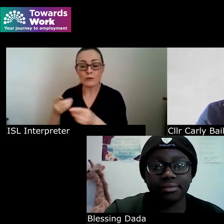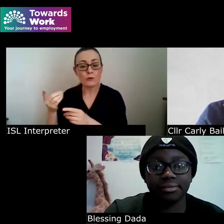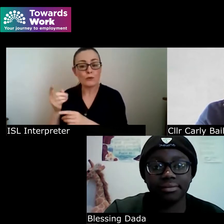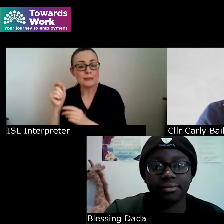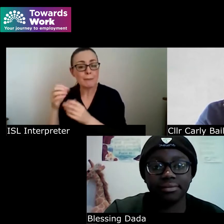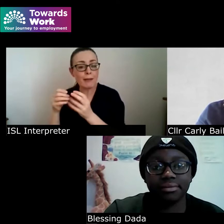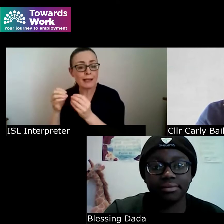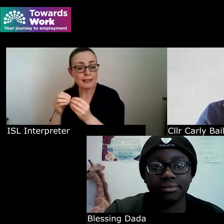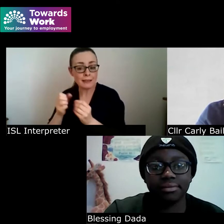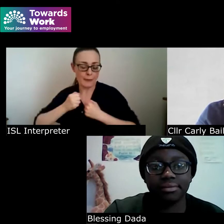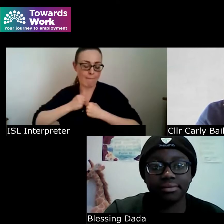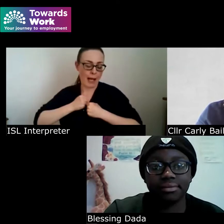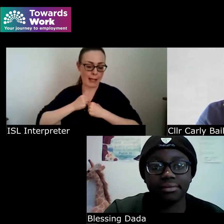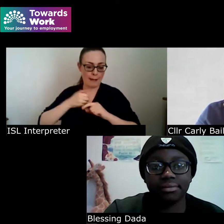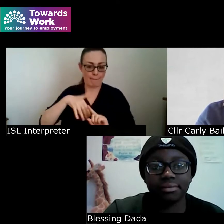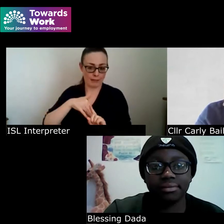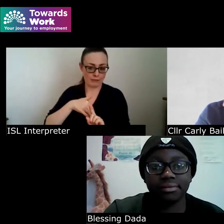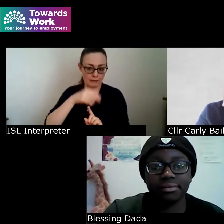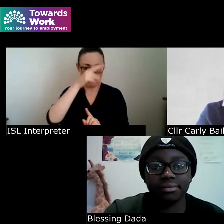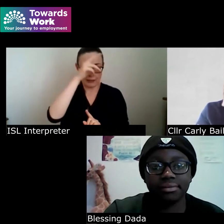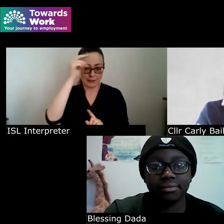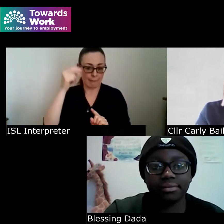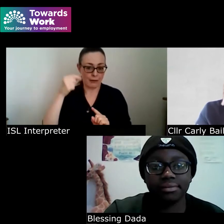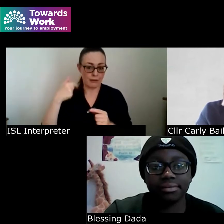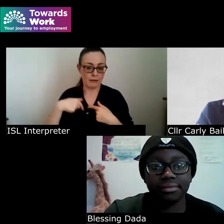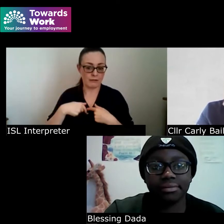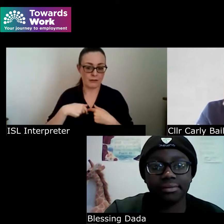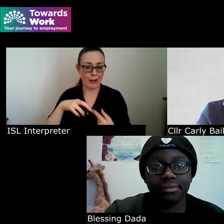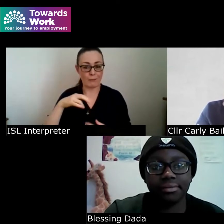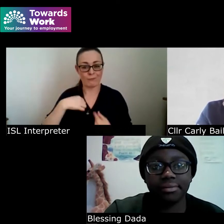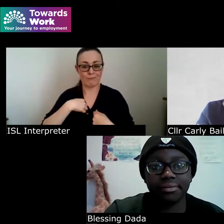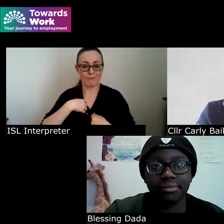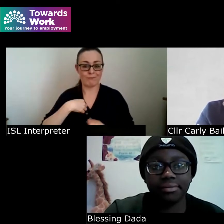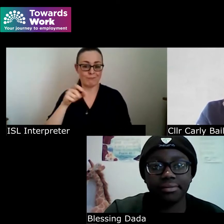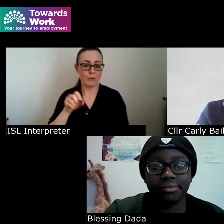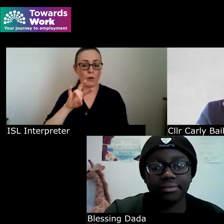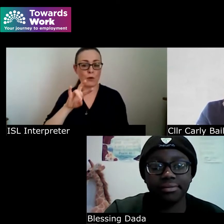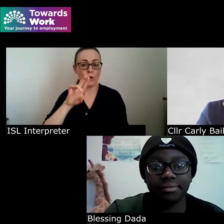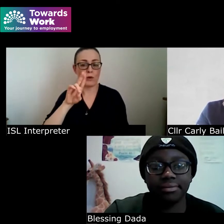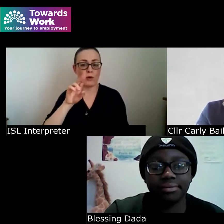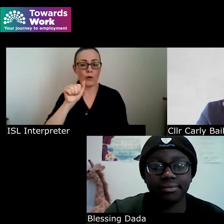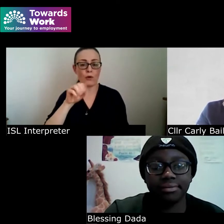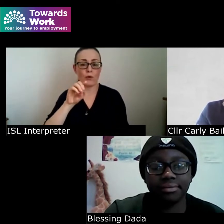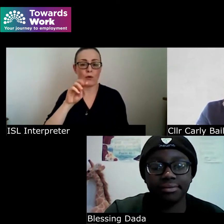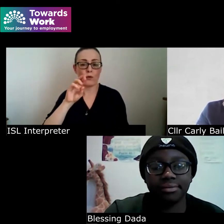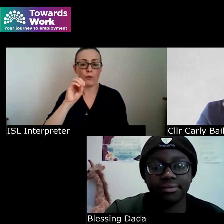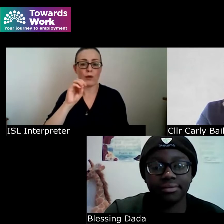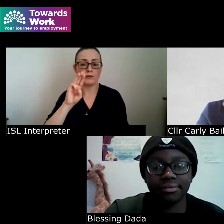my background for example is a quadriplegic you know the only real extra thing for me if I was